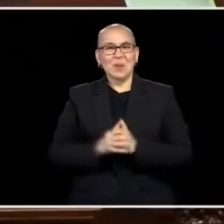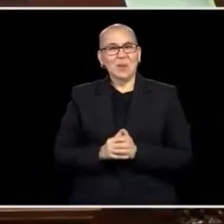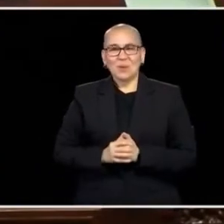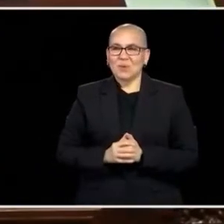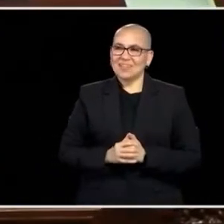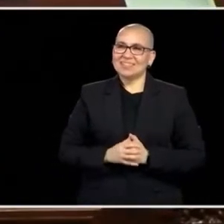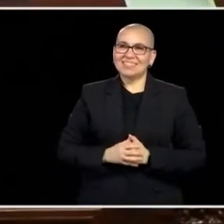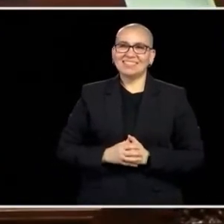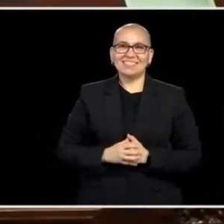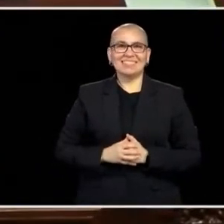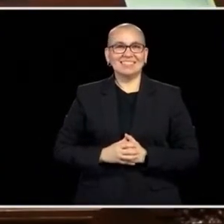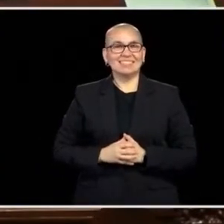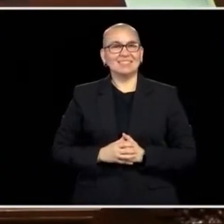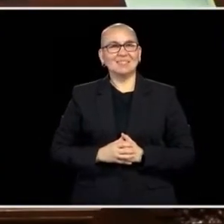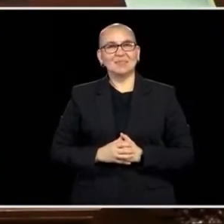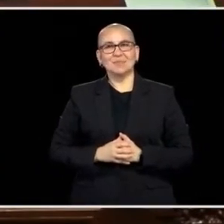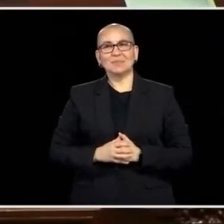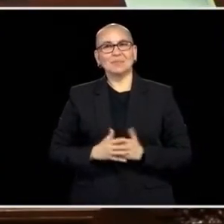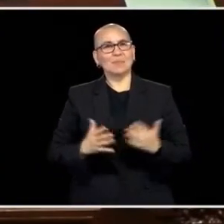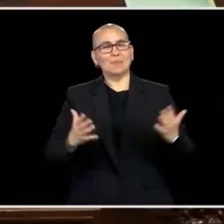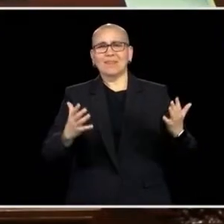THANK YOU.